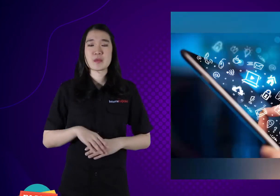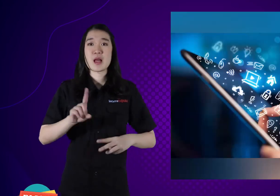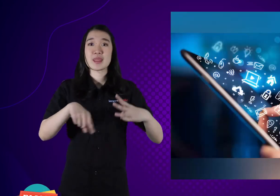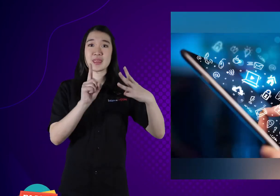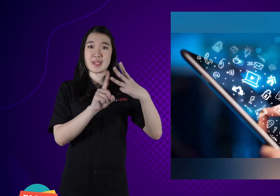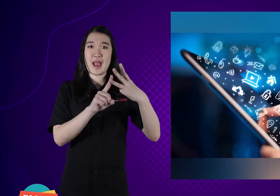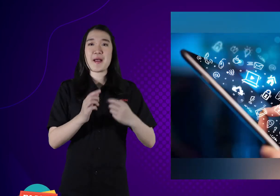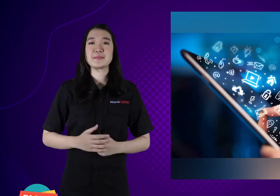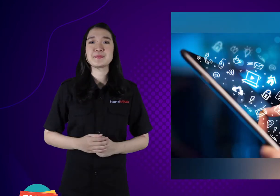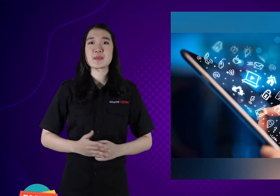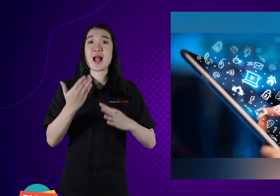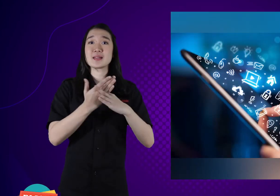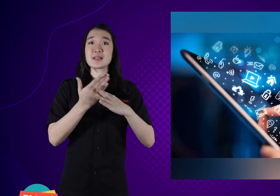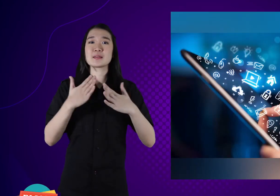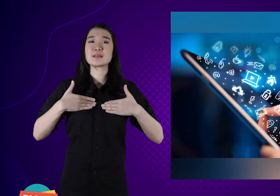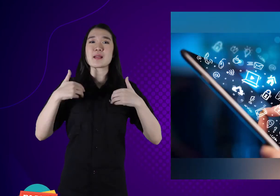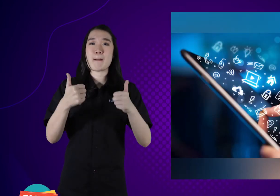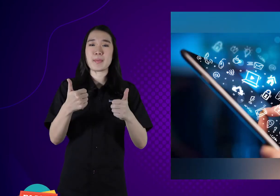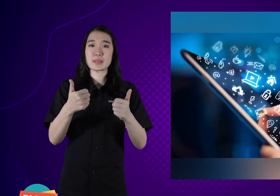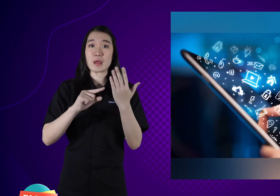3. Safety Access.